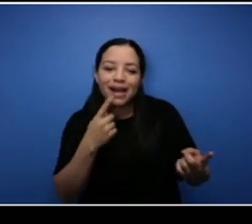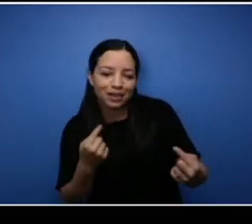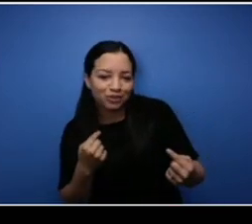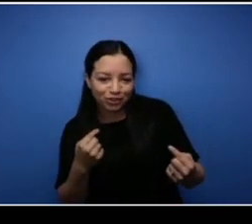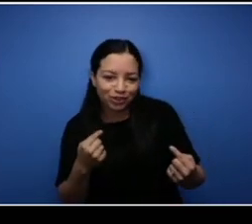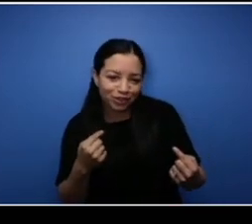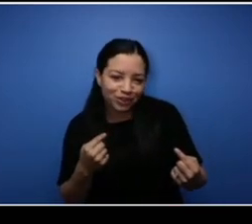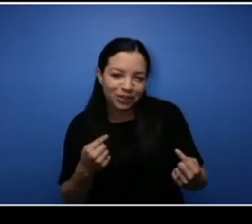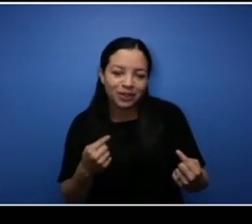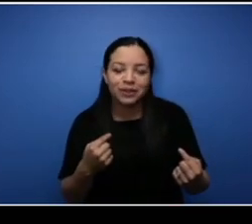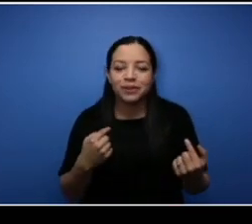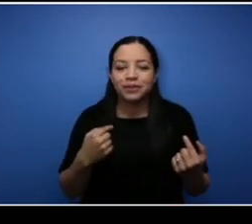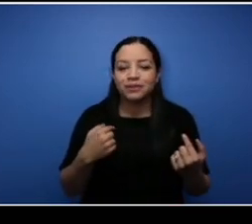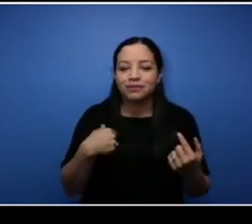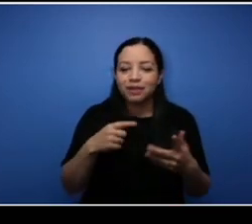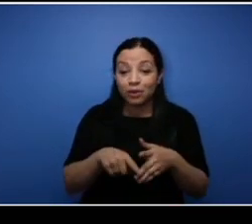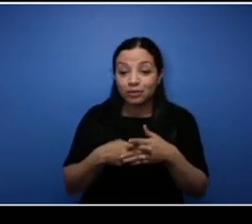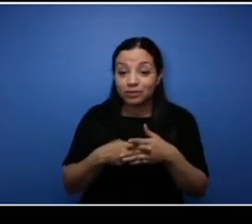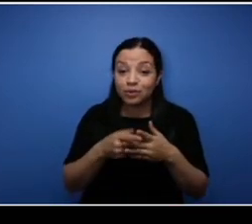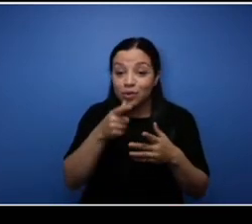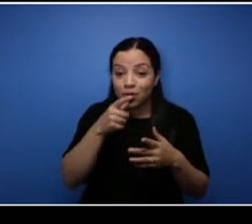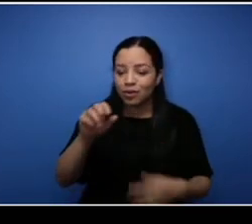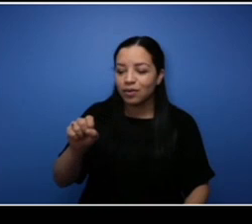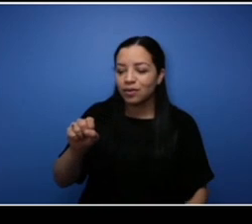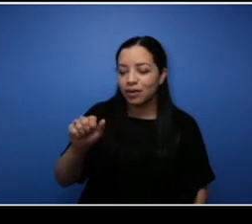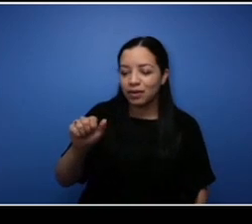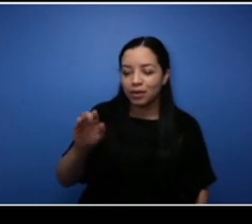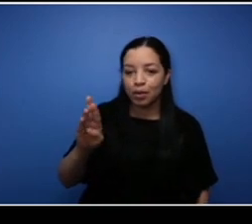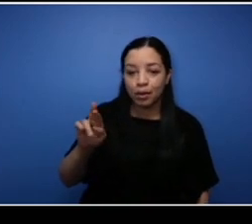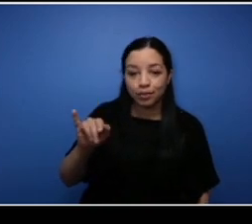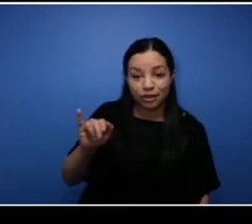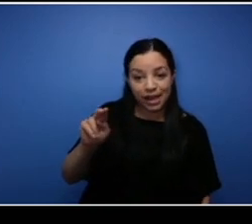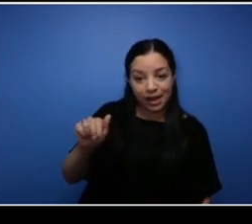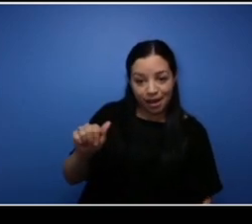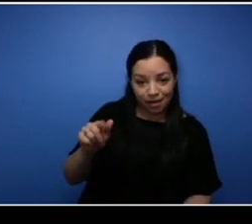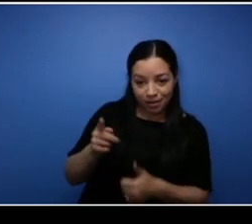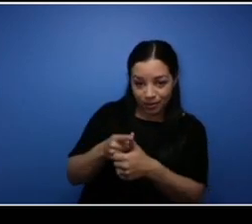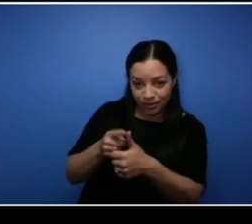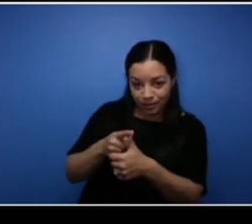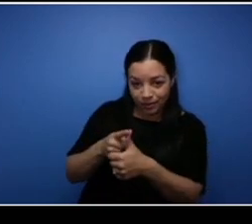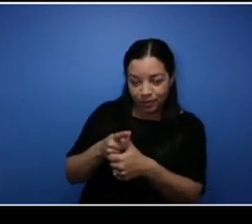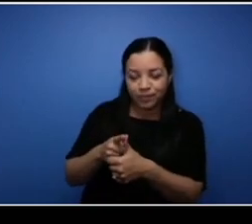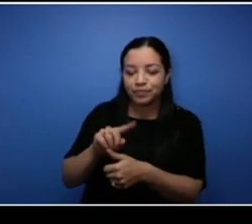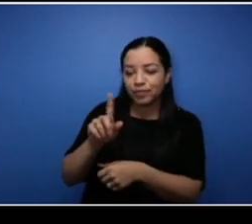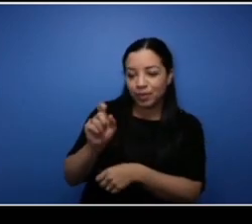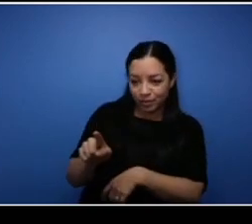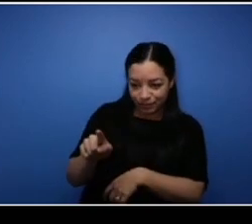will start with Sabrina. So Sabrina, what I have for you is, what is the what is next